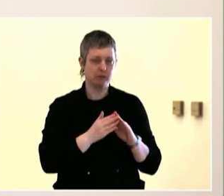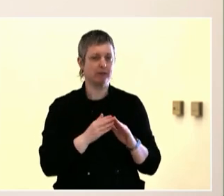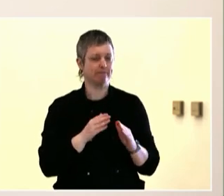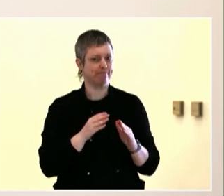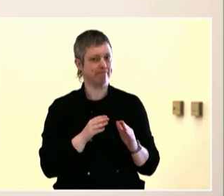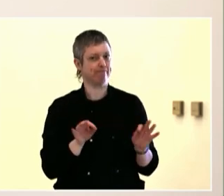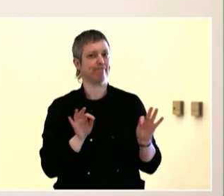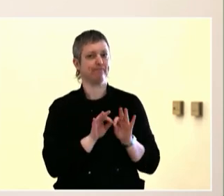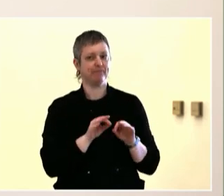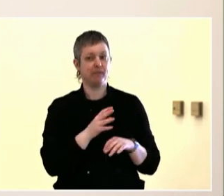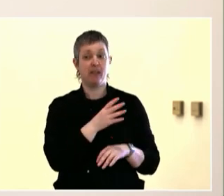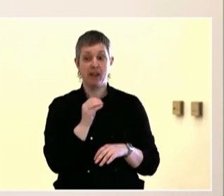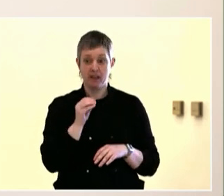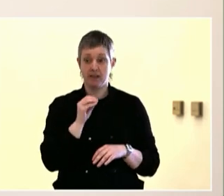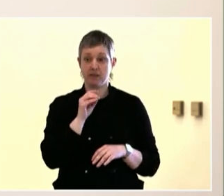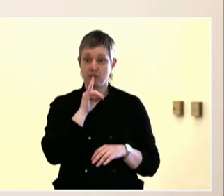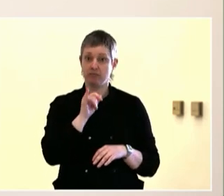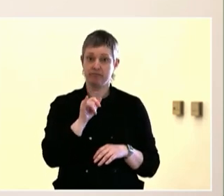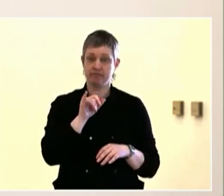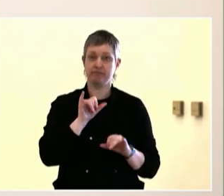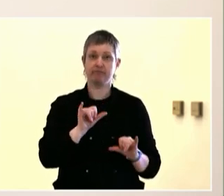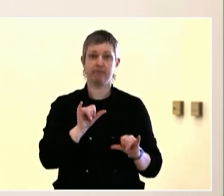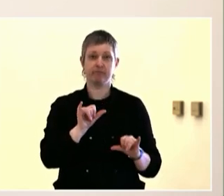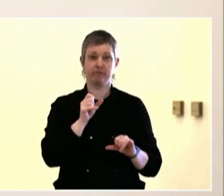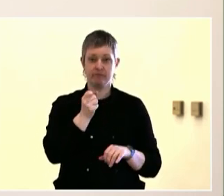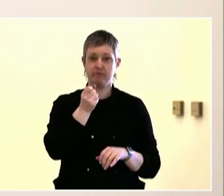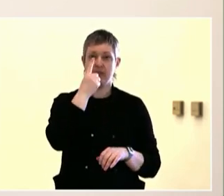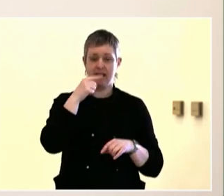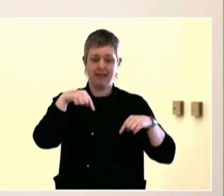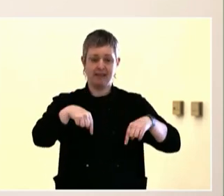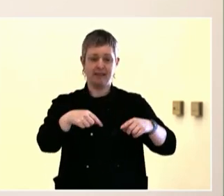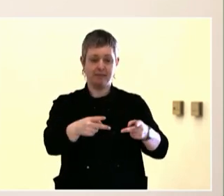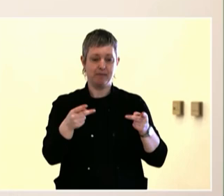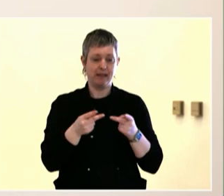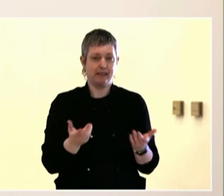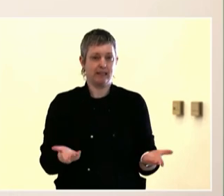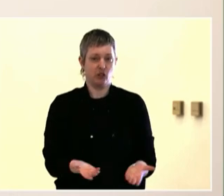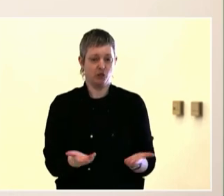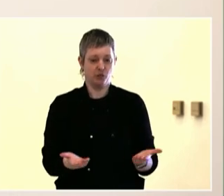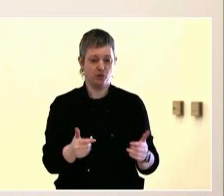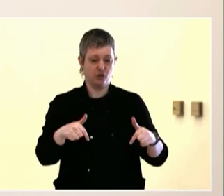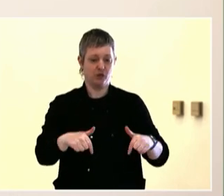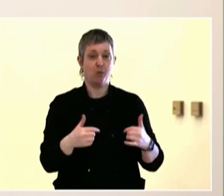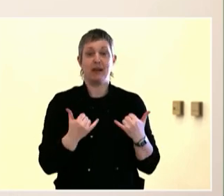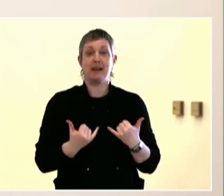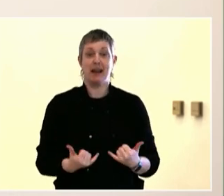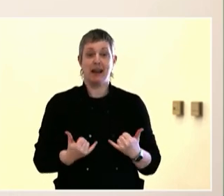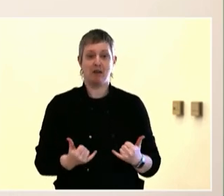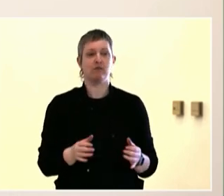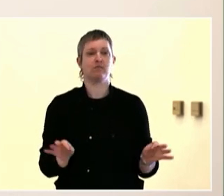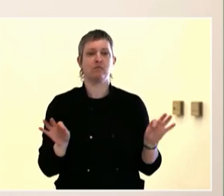about mindset when you're doing engagement, going into the community, instead of going in